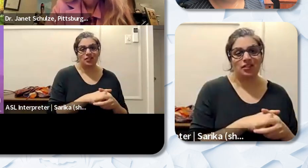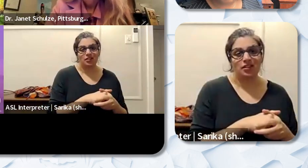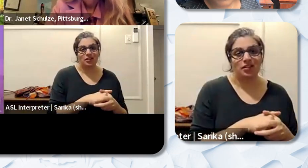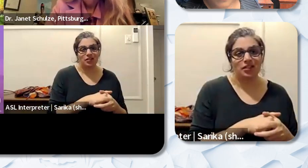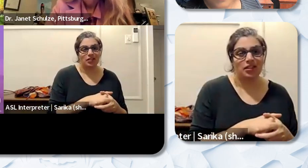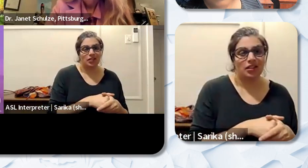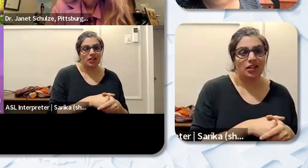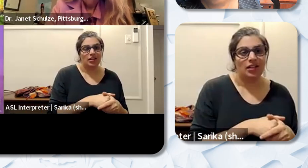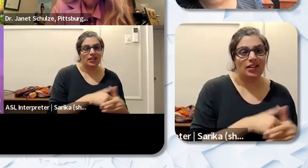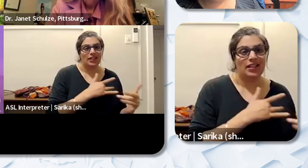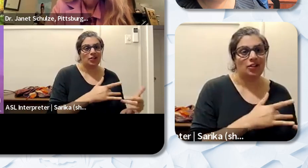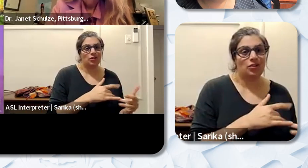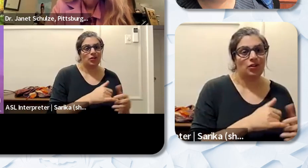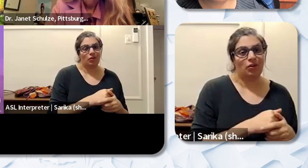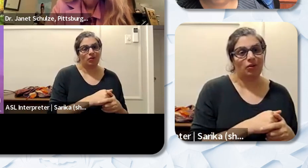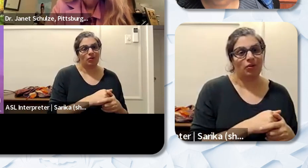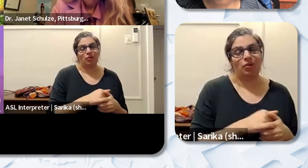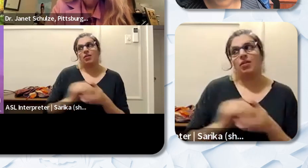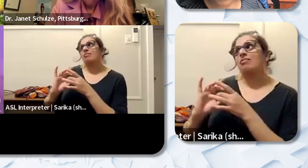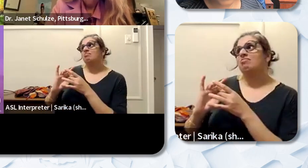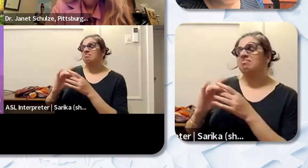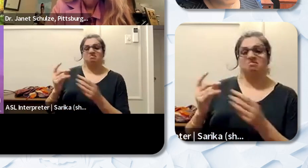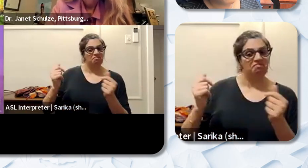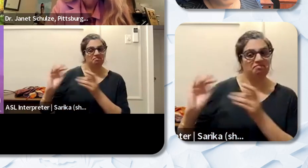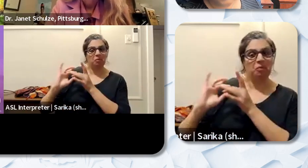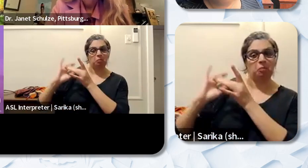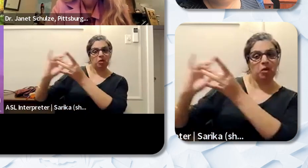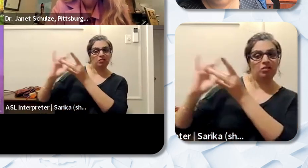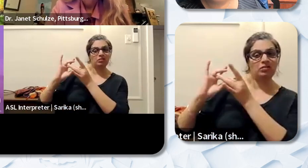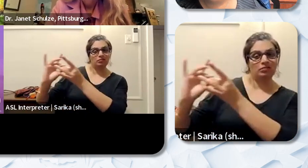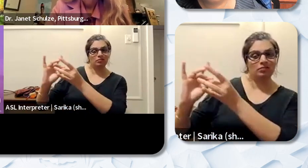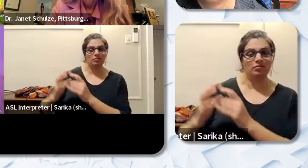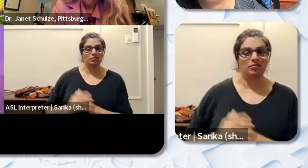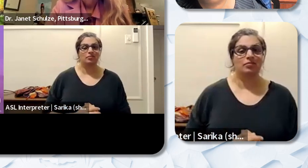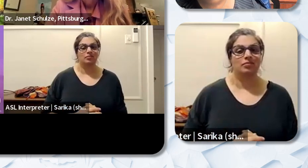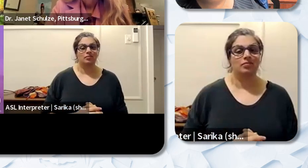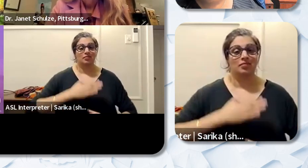experience teaching at a non-public school. And like I said my students came directly